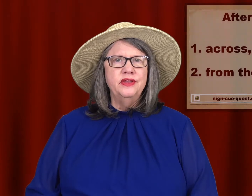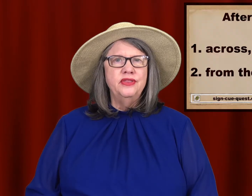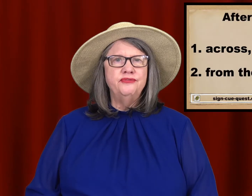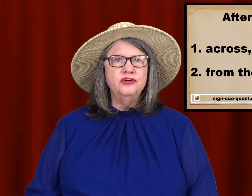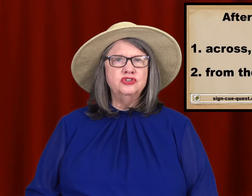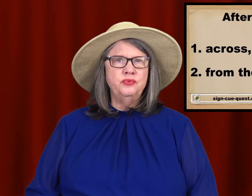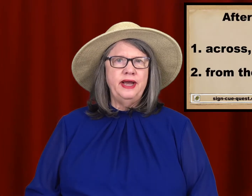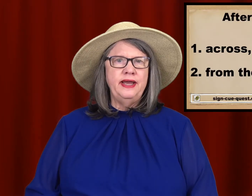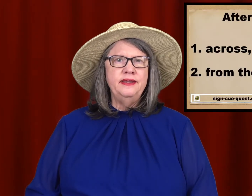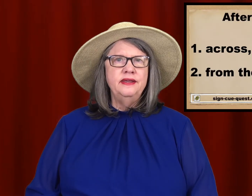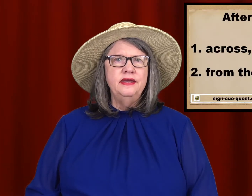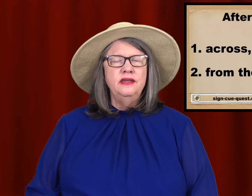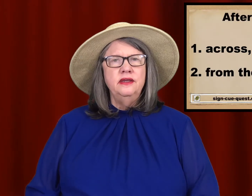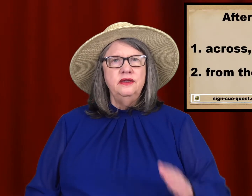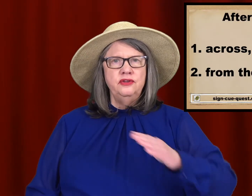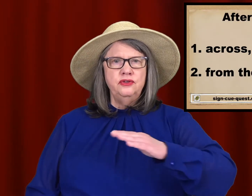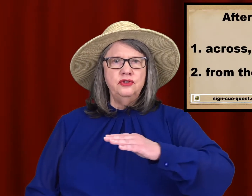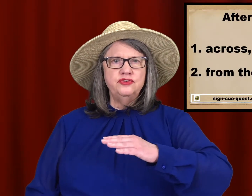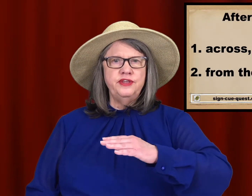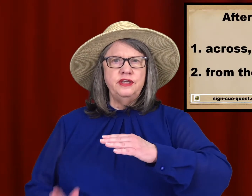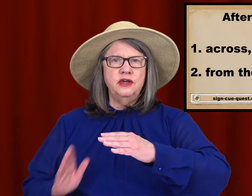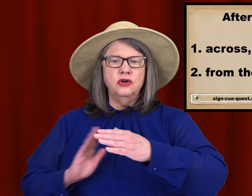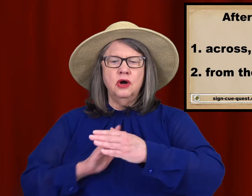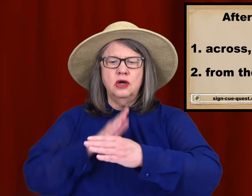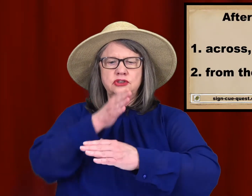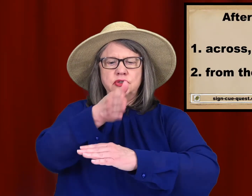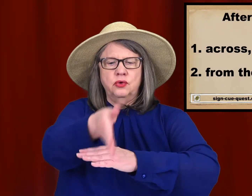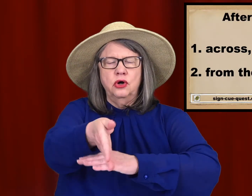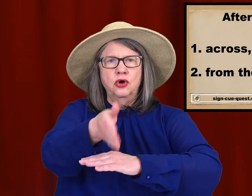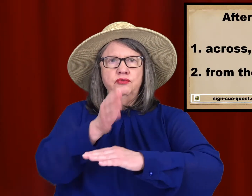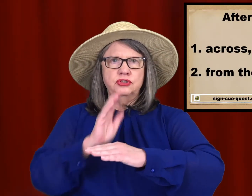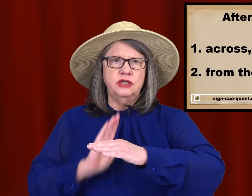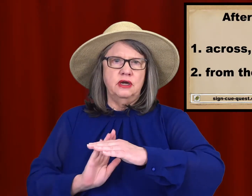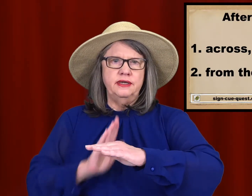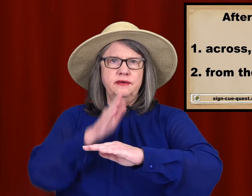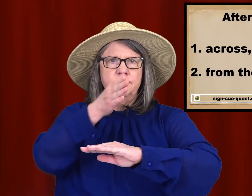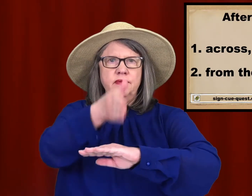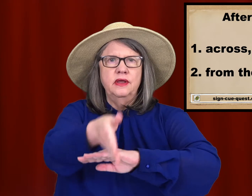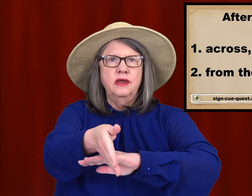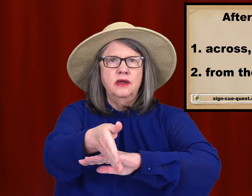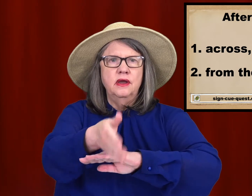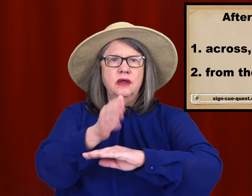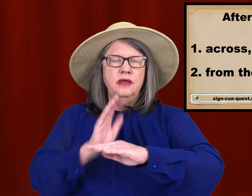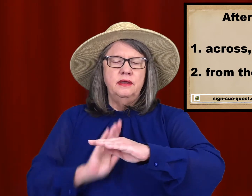The first way you use the ACROSS or OVER sign.